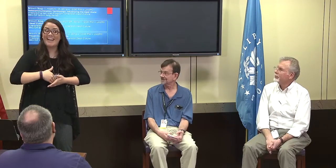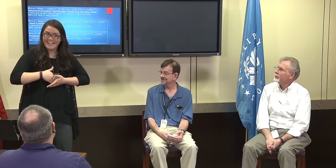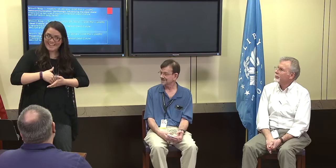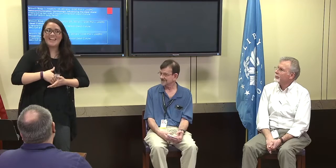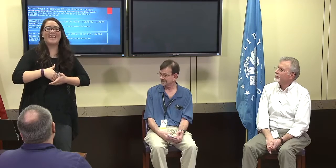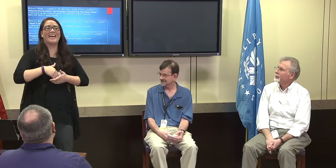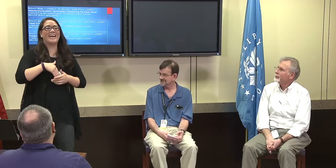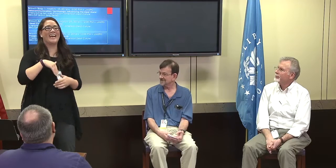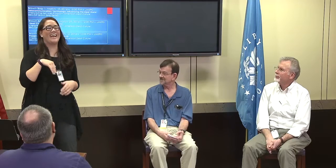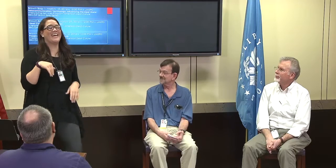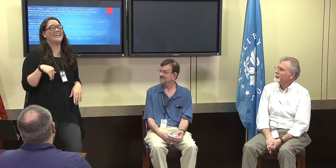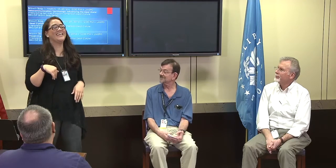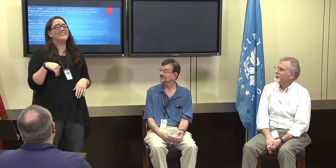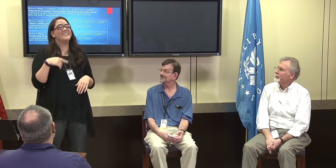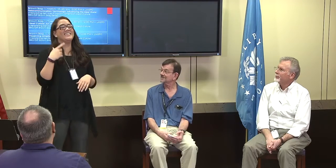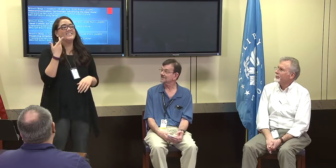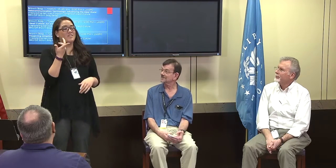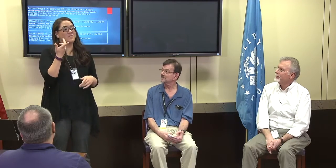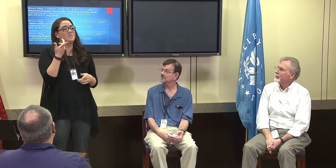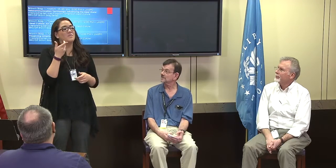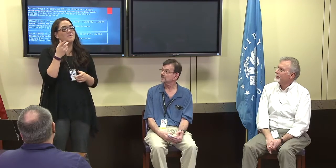and you'll remember this time, so you can come now.